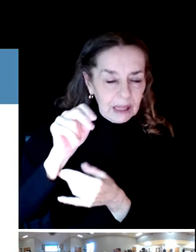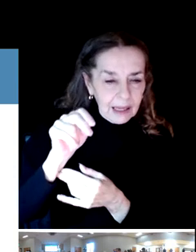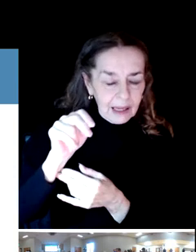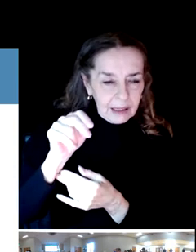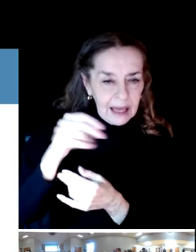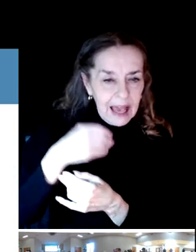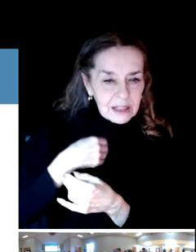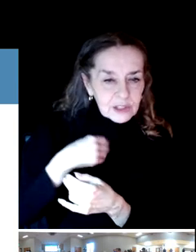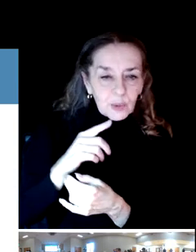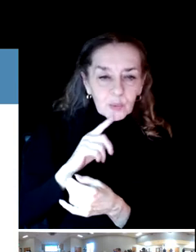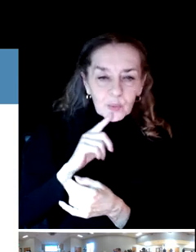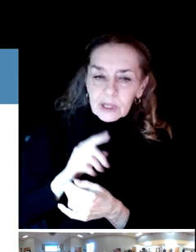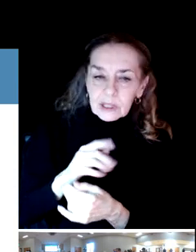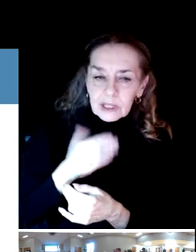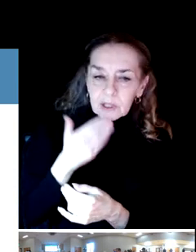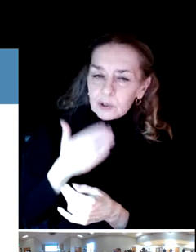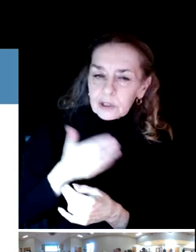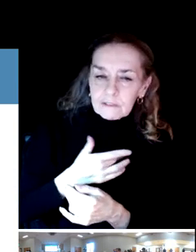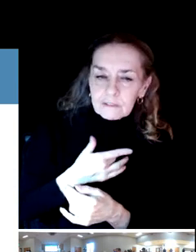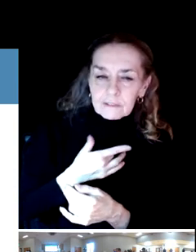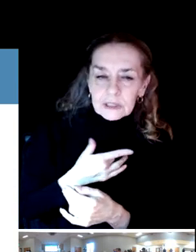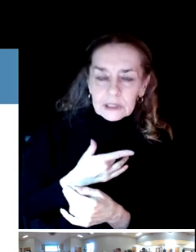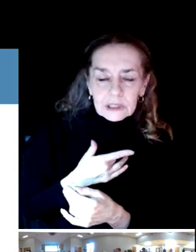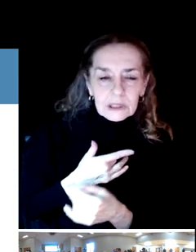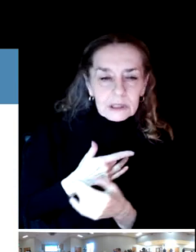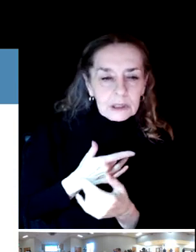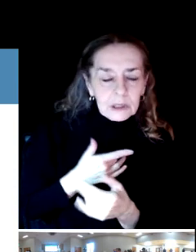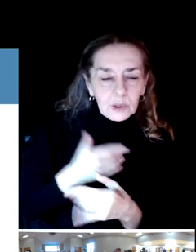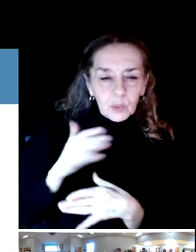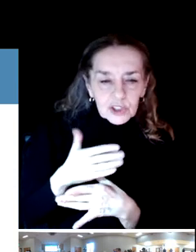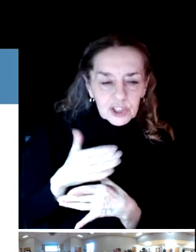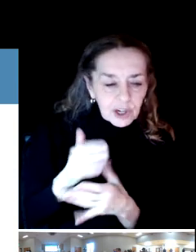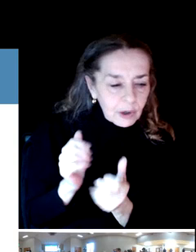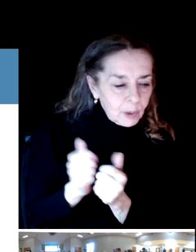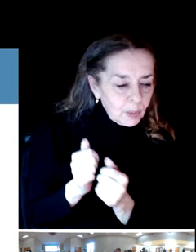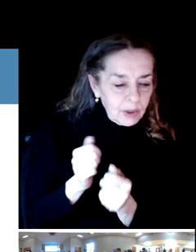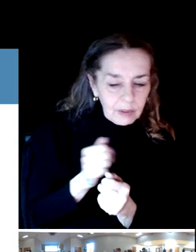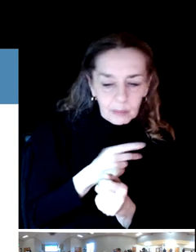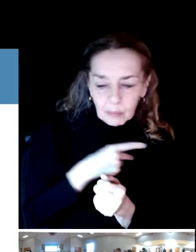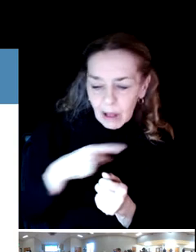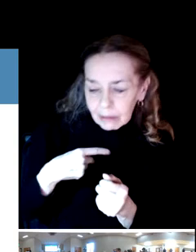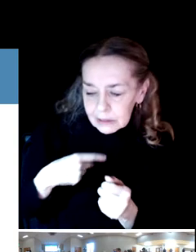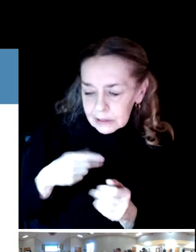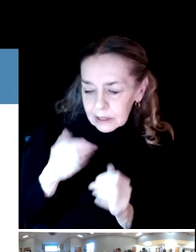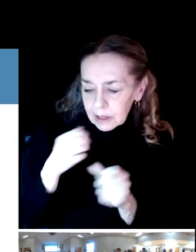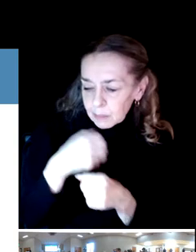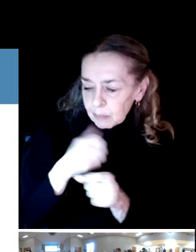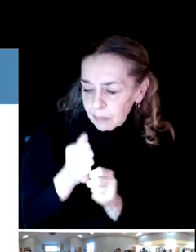It'll be shared with decision makers, policy makers, the city of Springfield as well, and